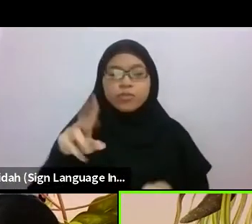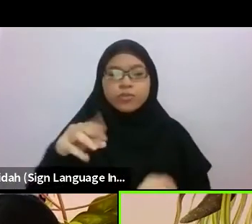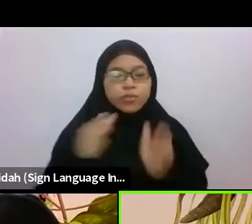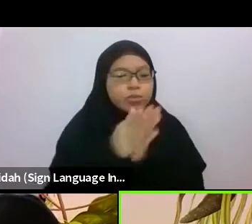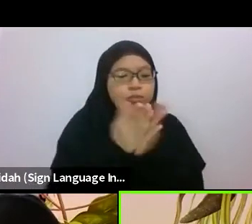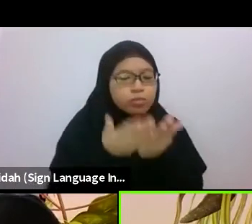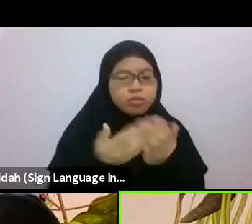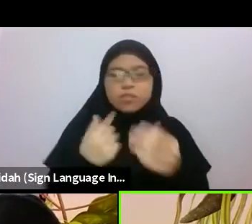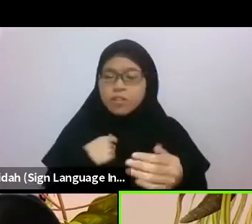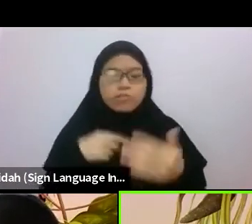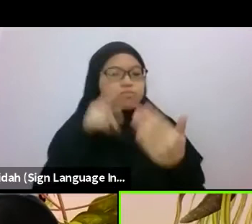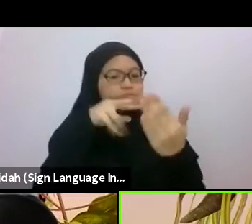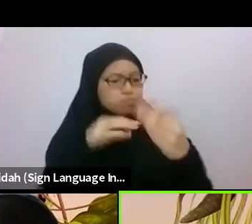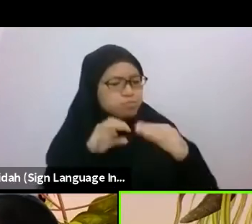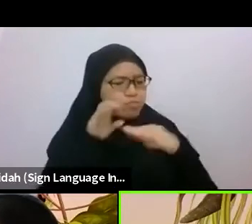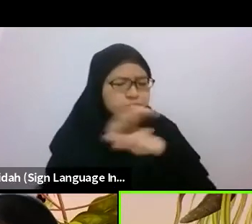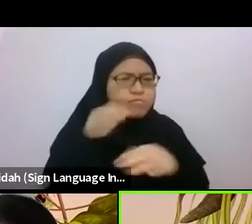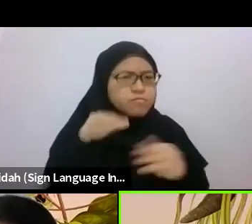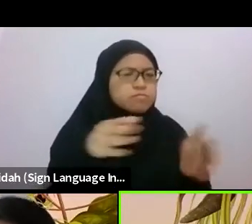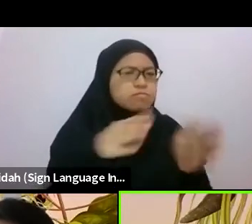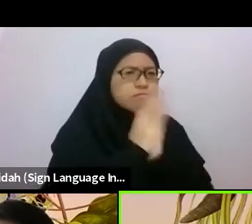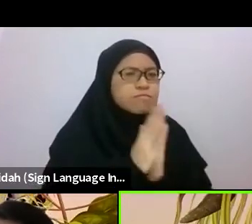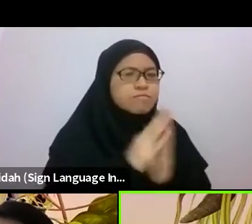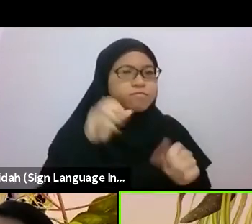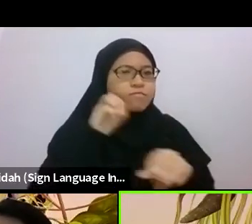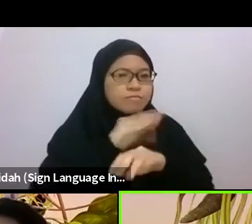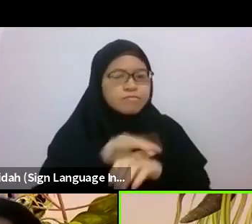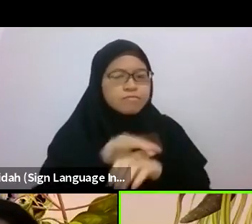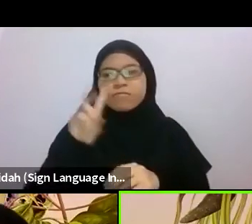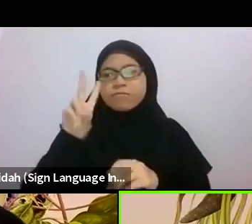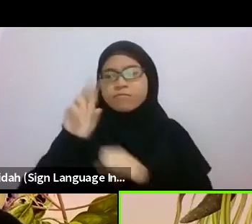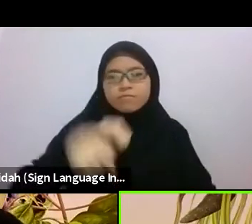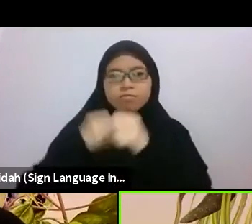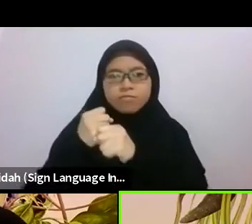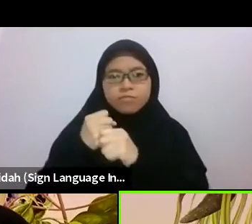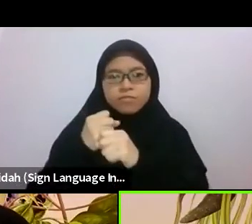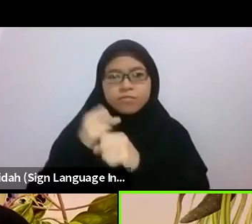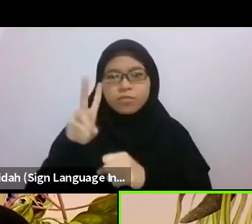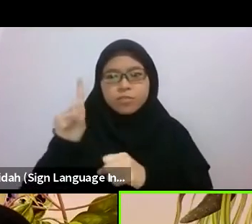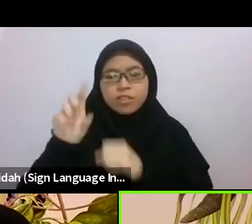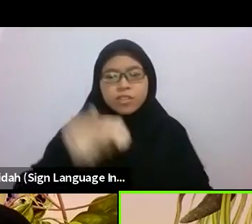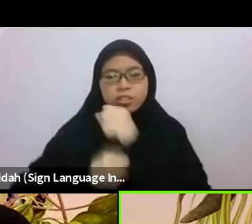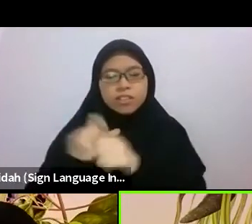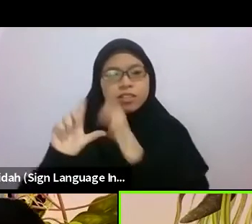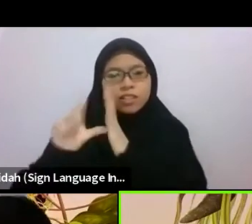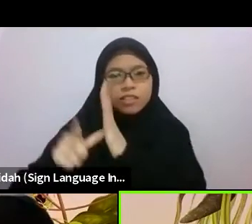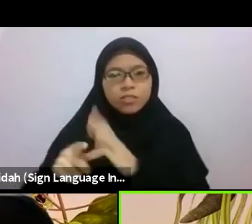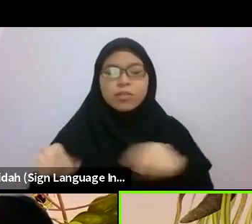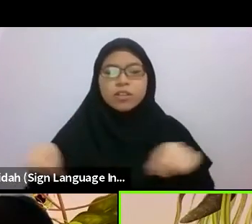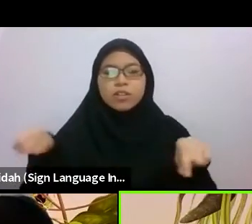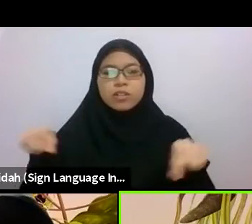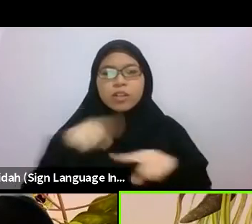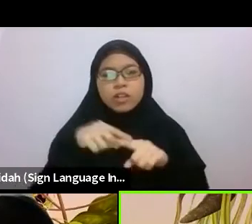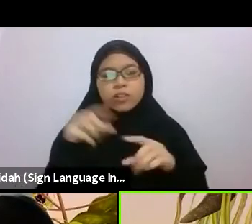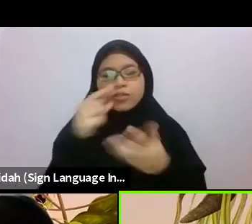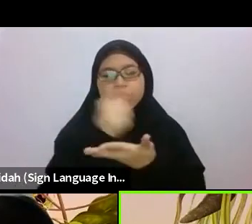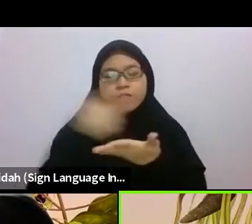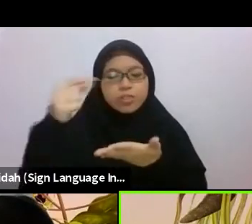as I revise a poem for a Creative Writing Graduate course about childhood, memory and change.